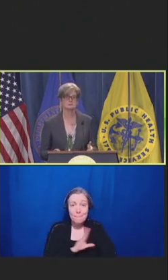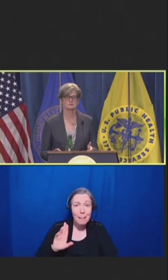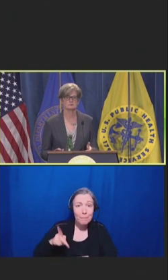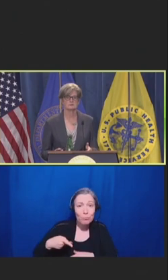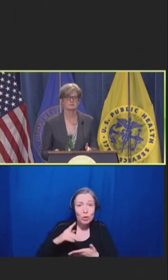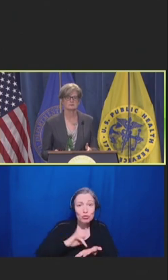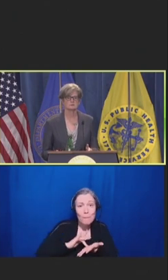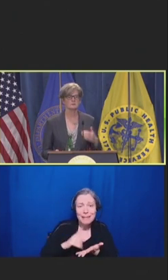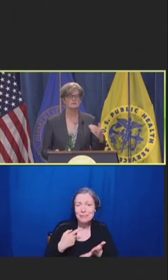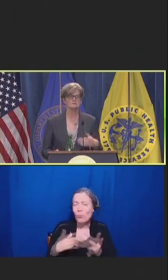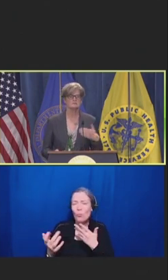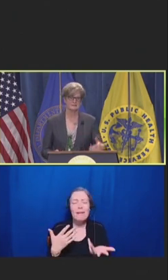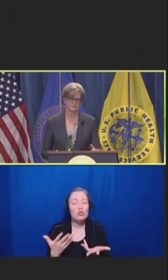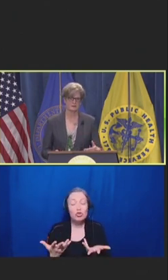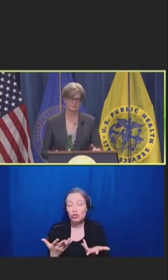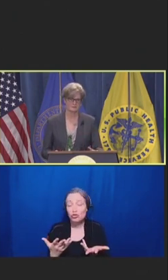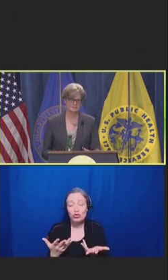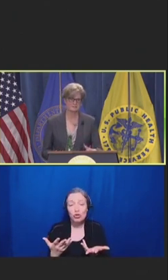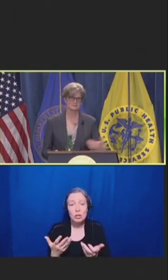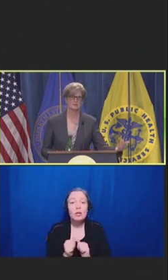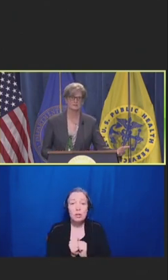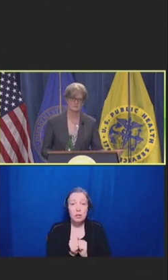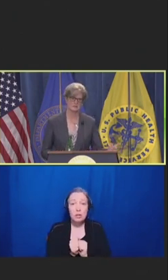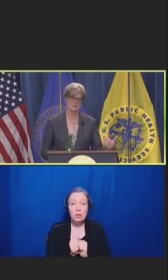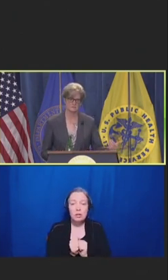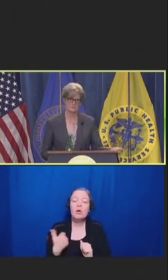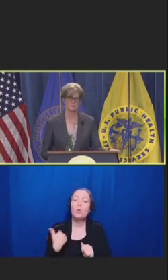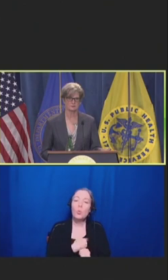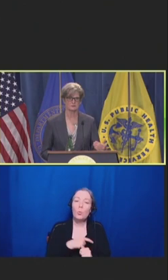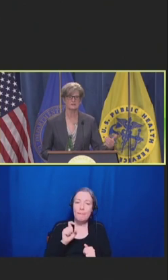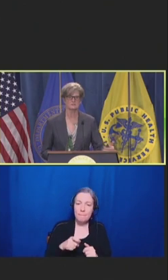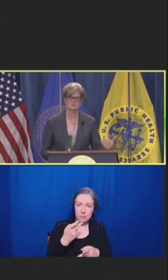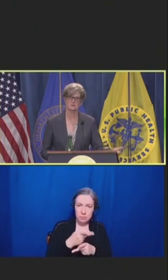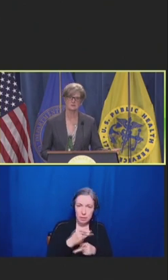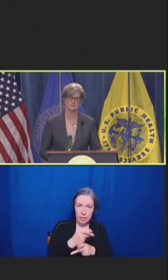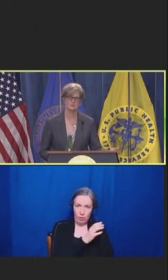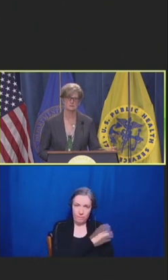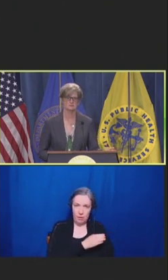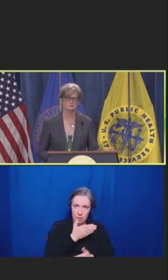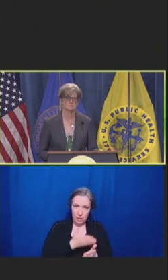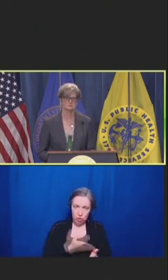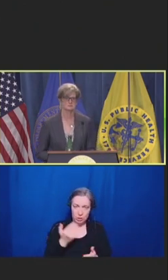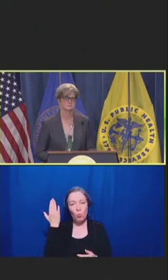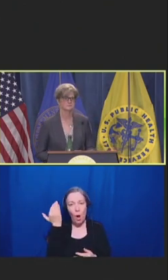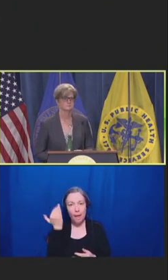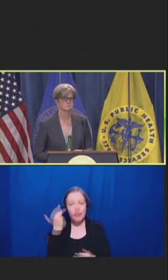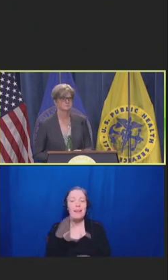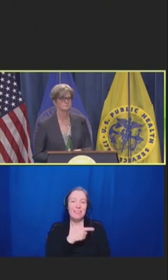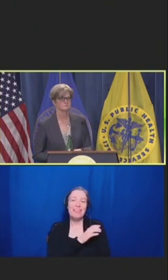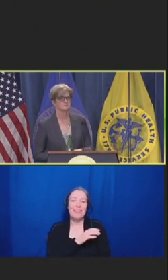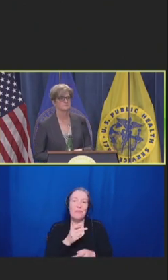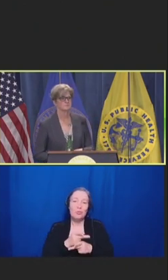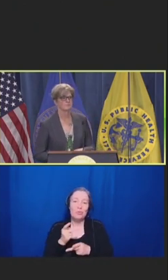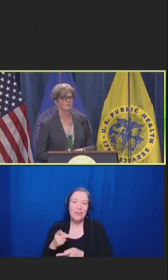So, we need to take care of our clinicians, so they can take care better -- they can take better care of our patients.